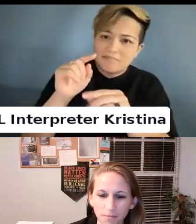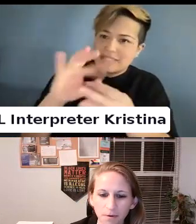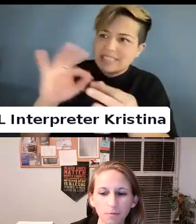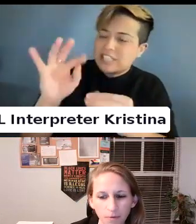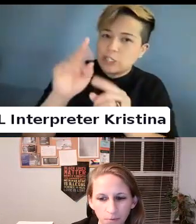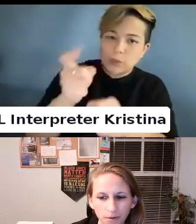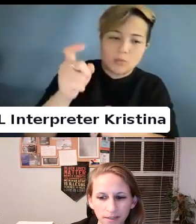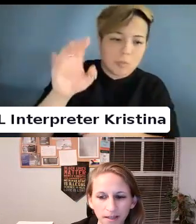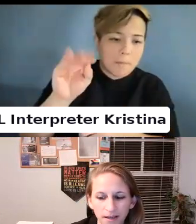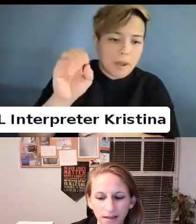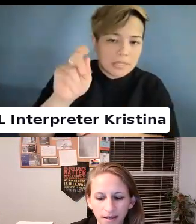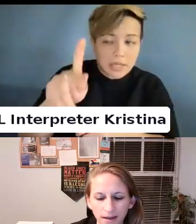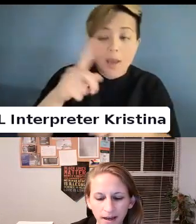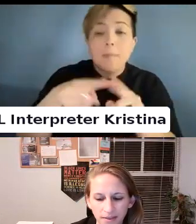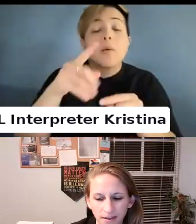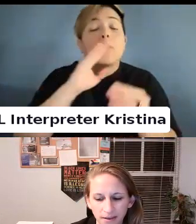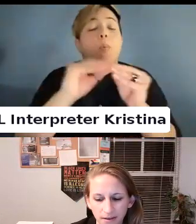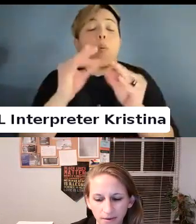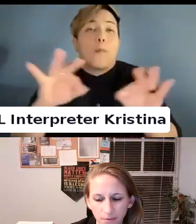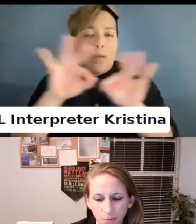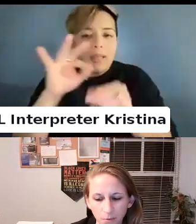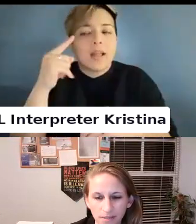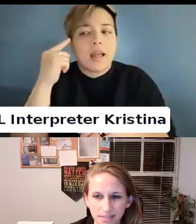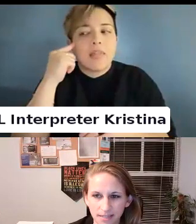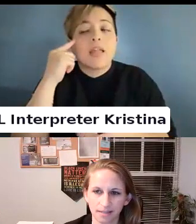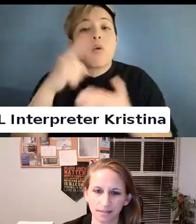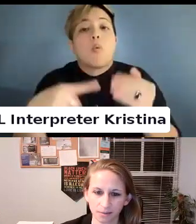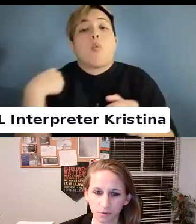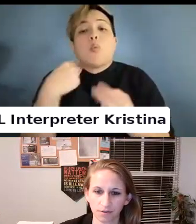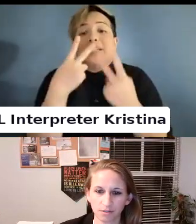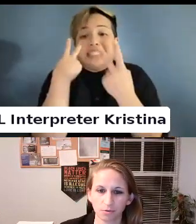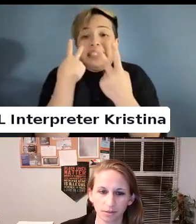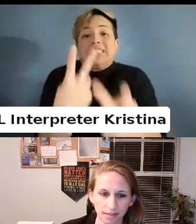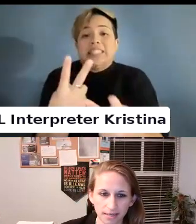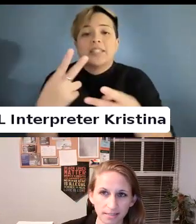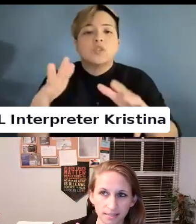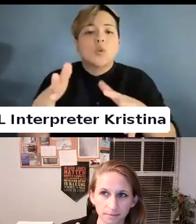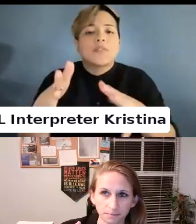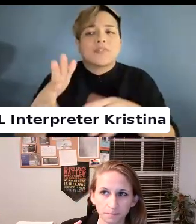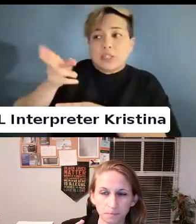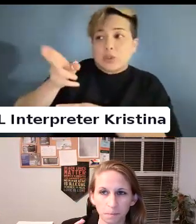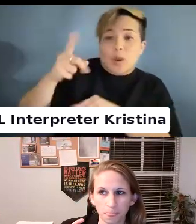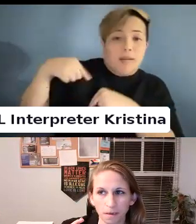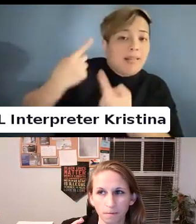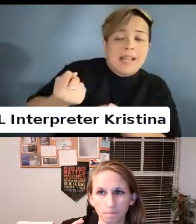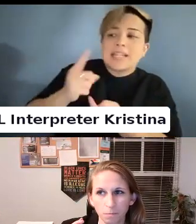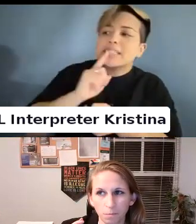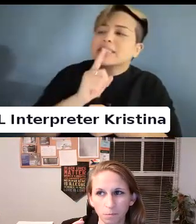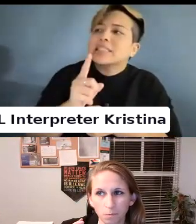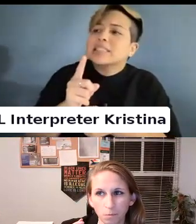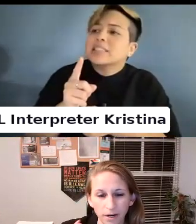But more importantly, I think what we see sort of historically is when it comes to marginalized